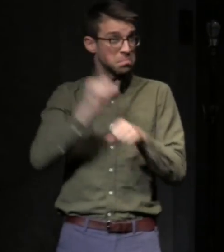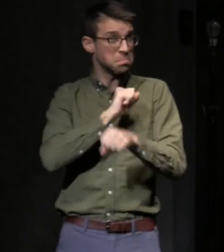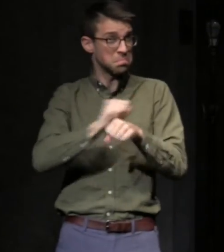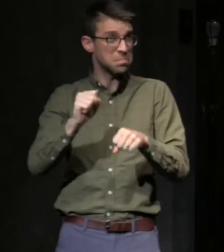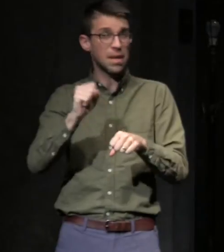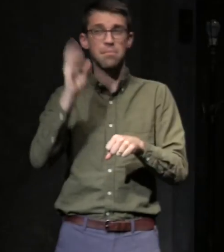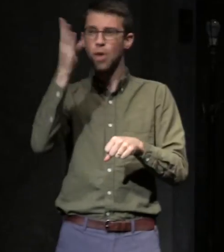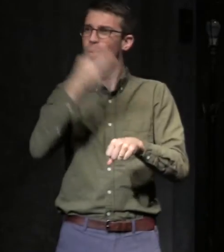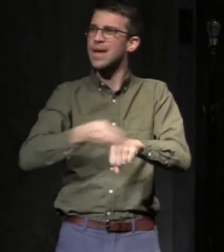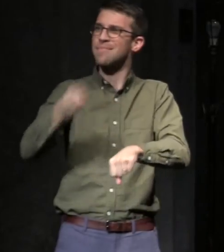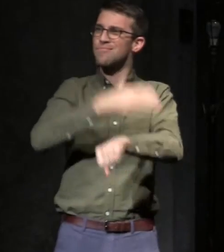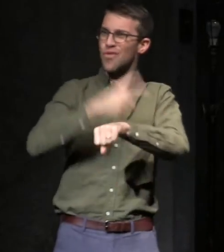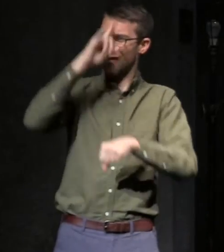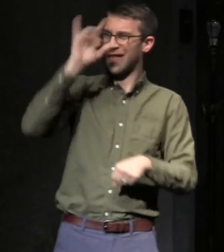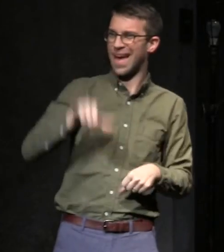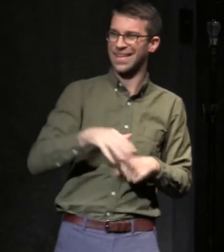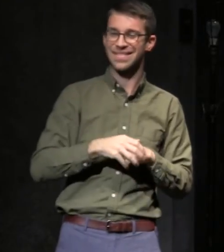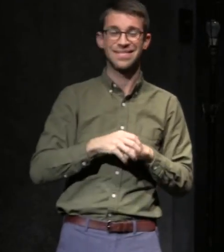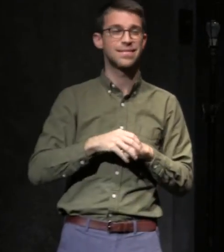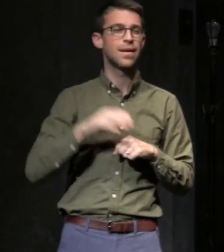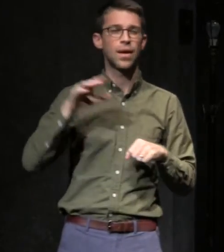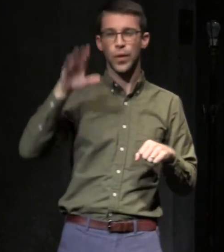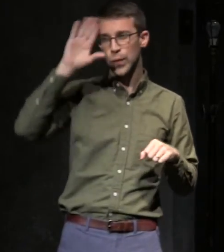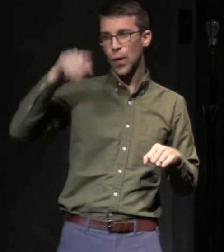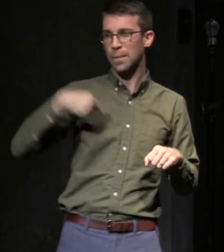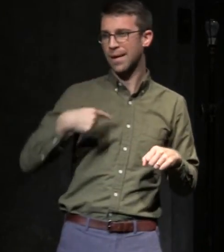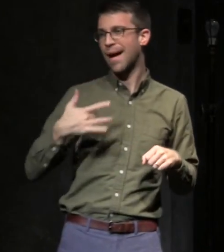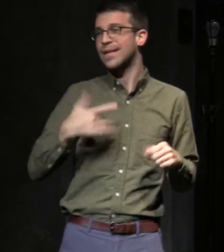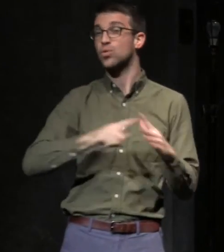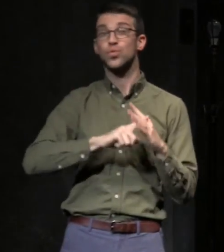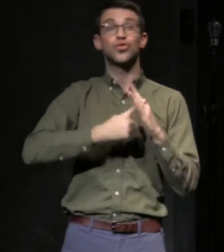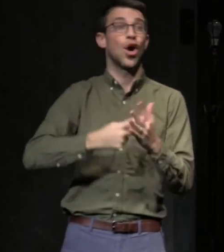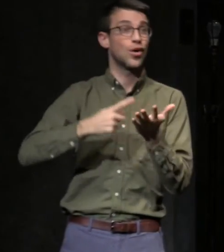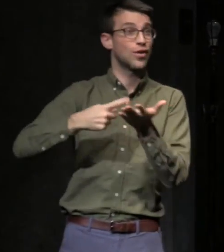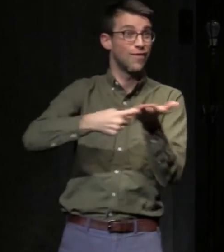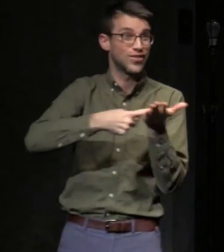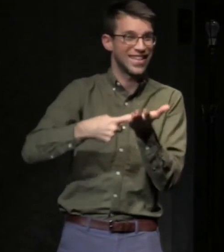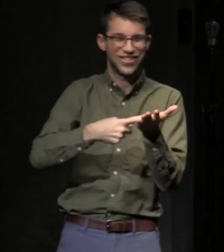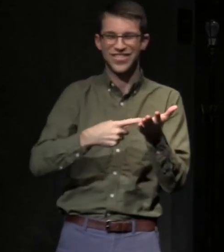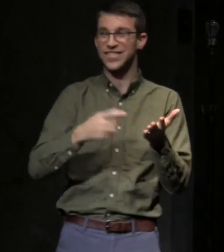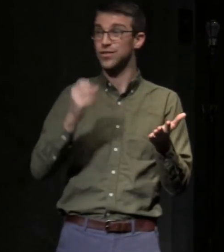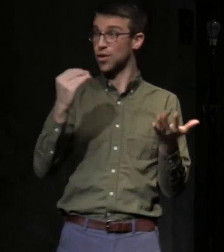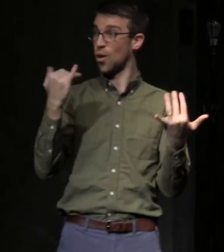know anything about me, it's that I like to start conversations. So here we are today lighting